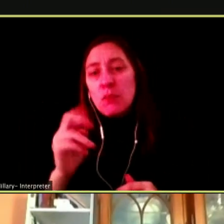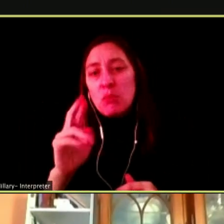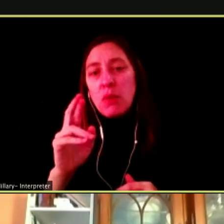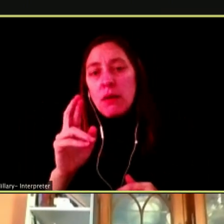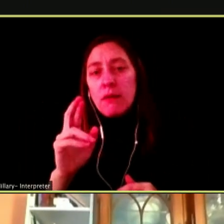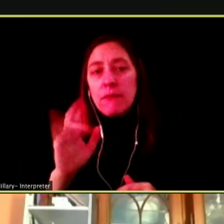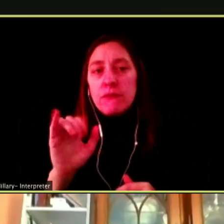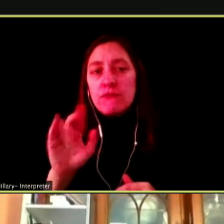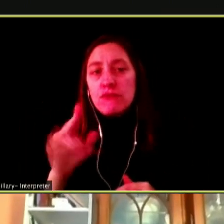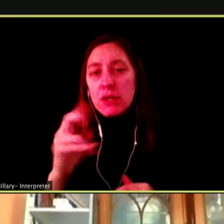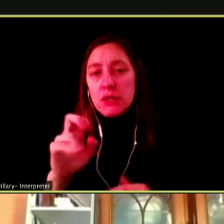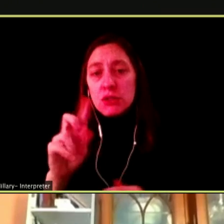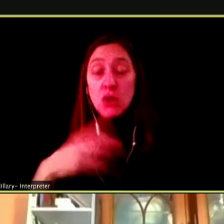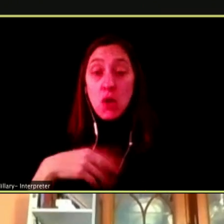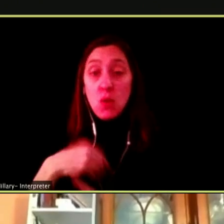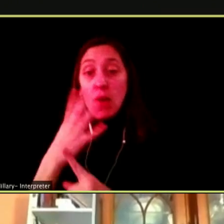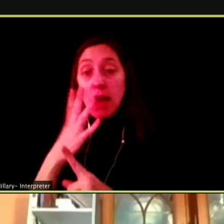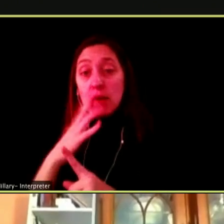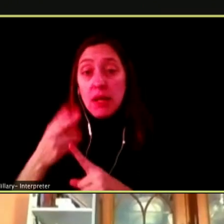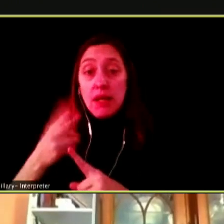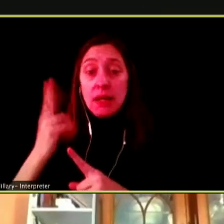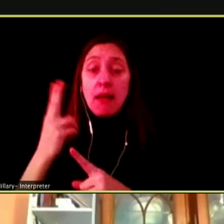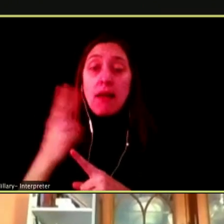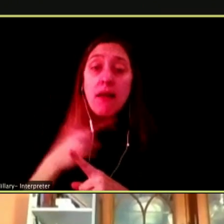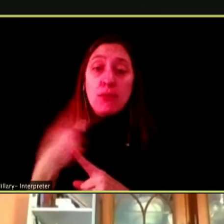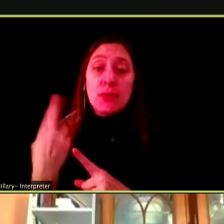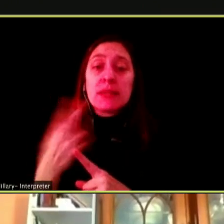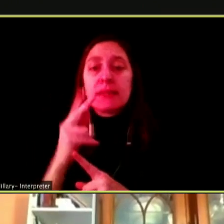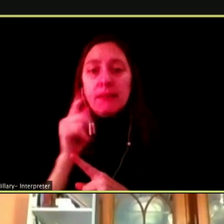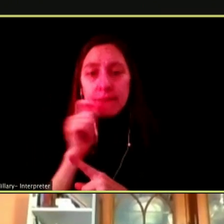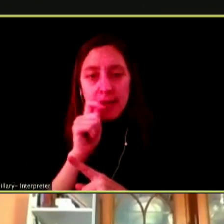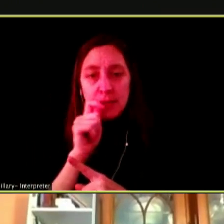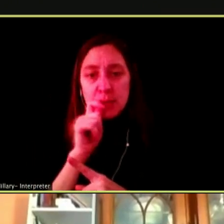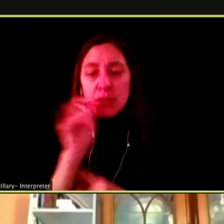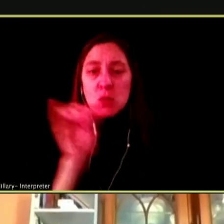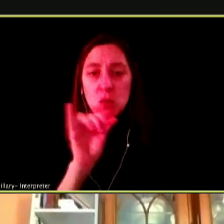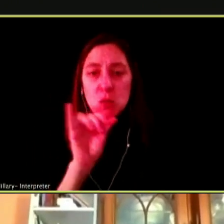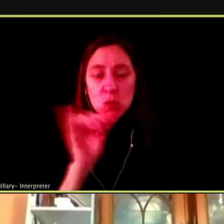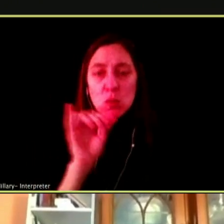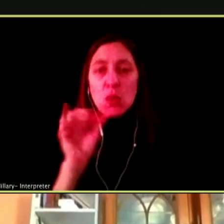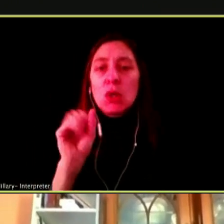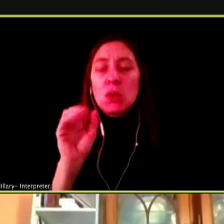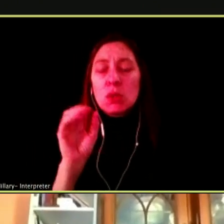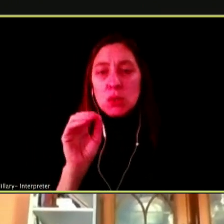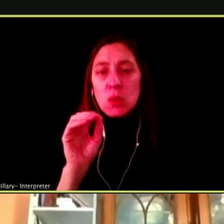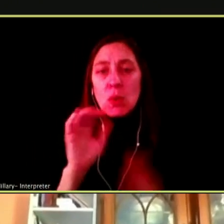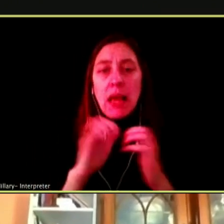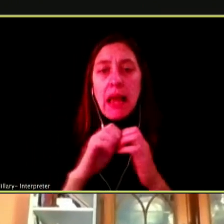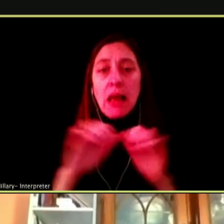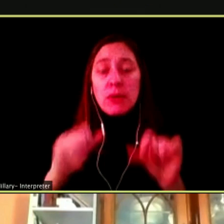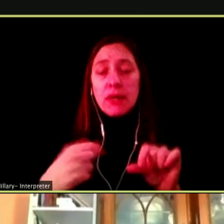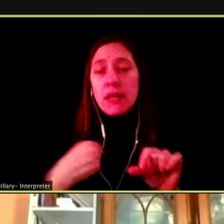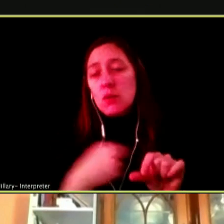AT HIGH RISK OF USING VAPING AS WELL.